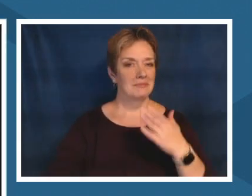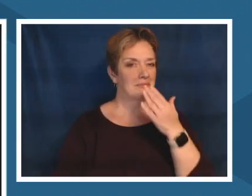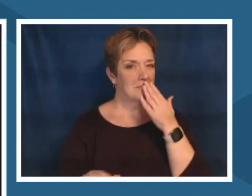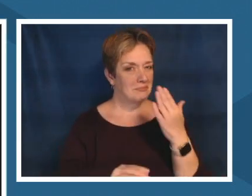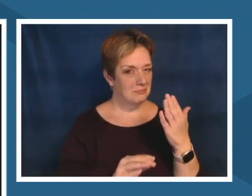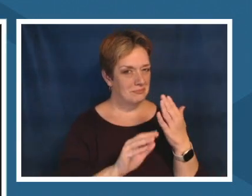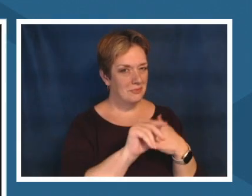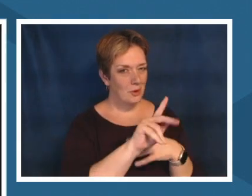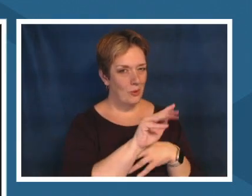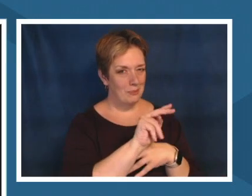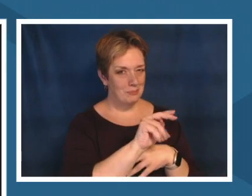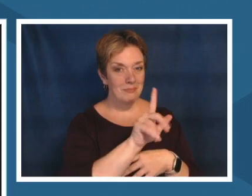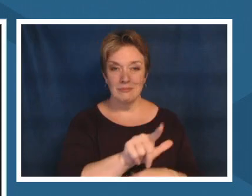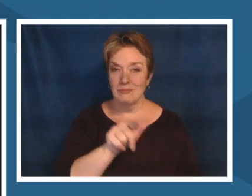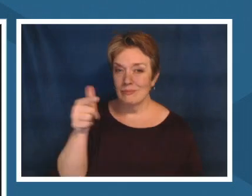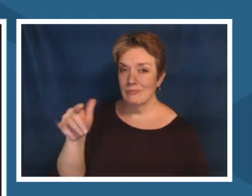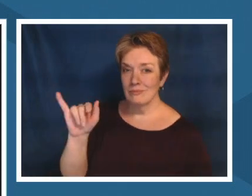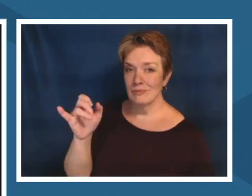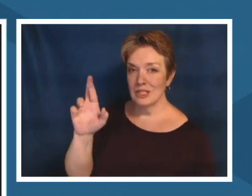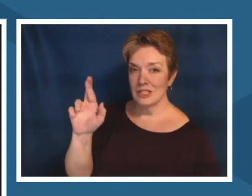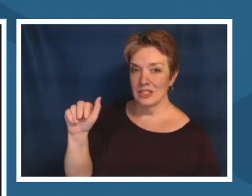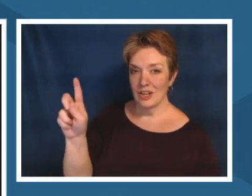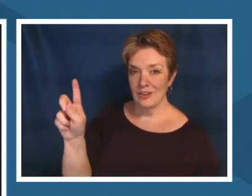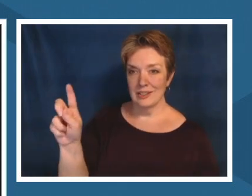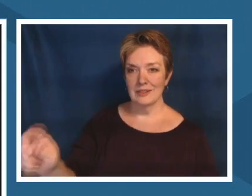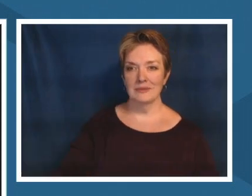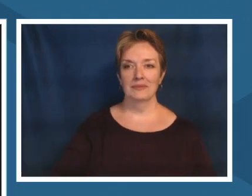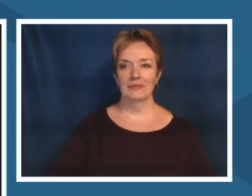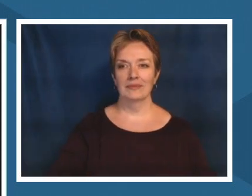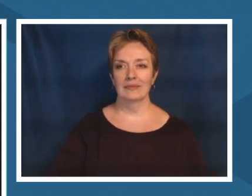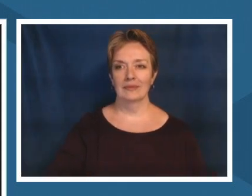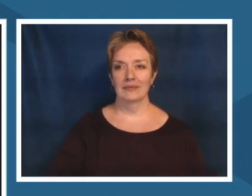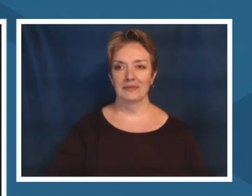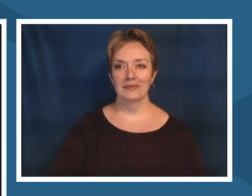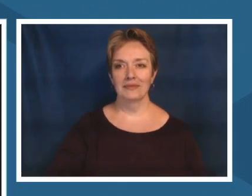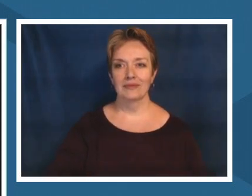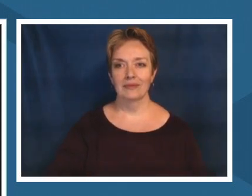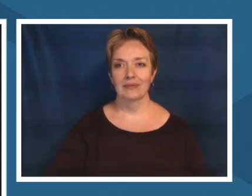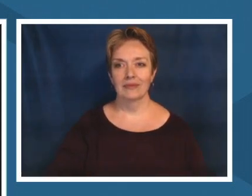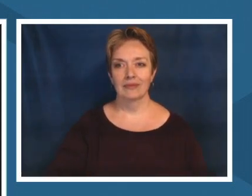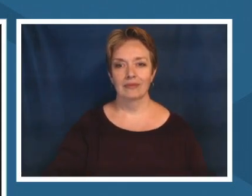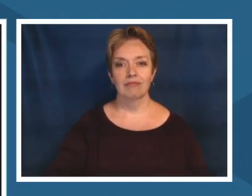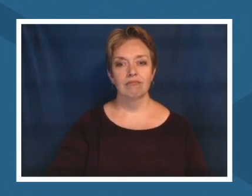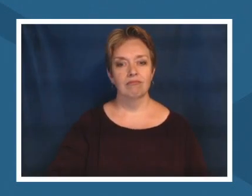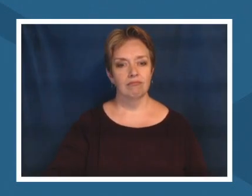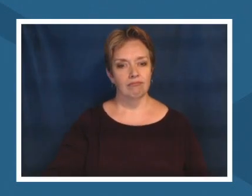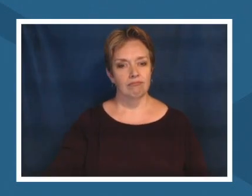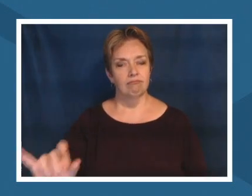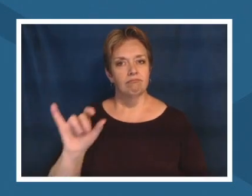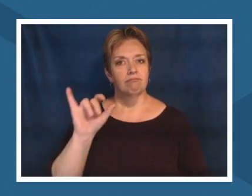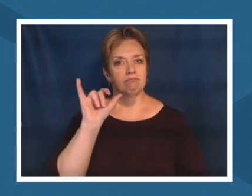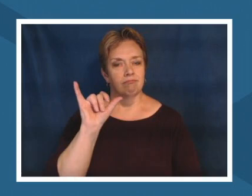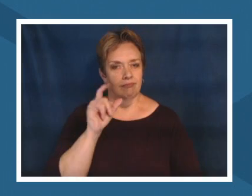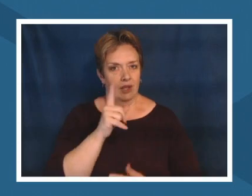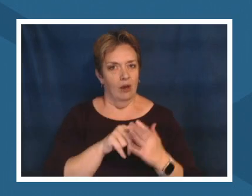yeah lynette what you said got me thinking and i think it's important for